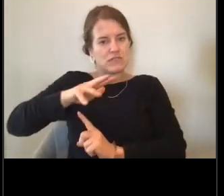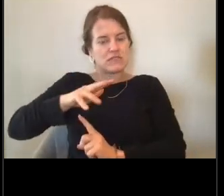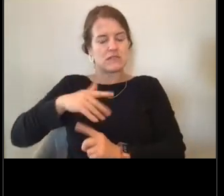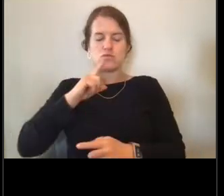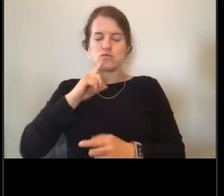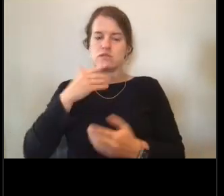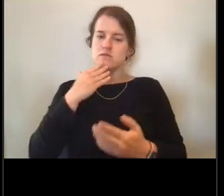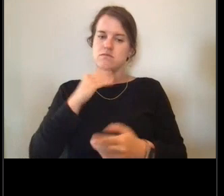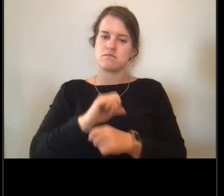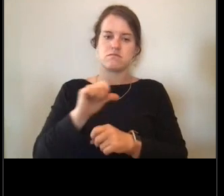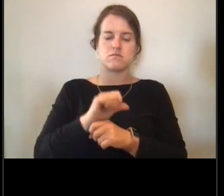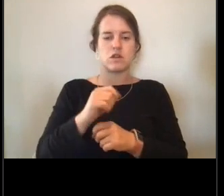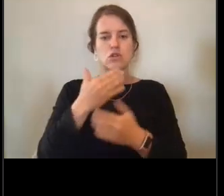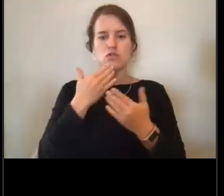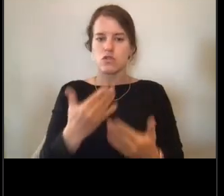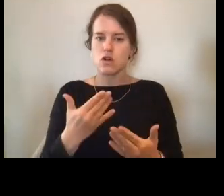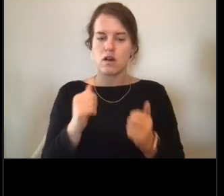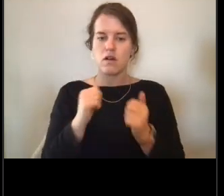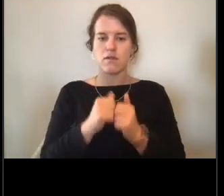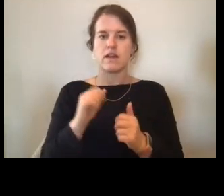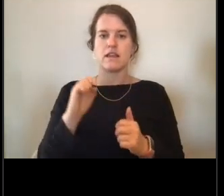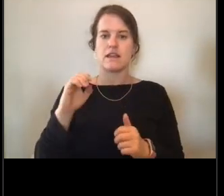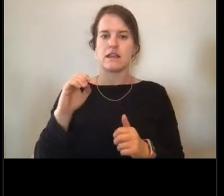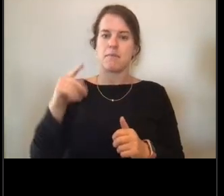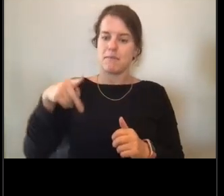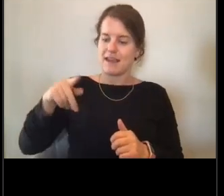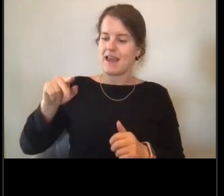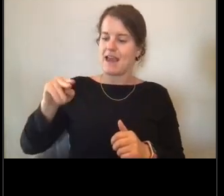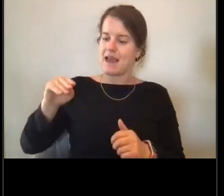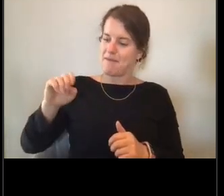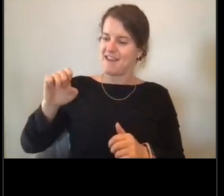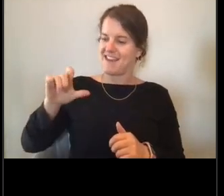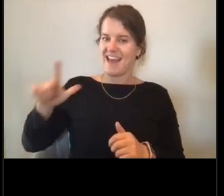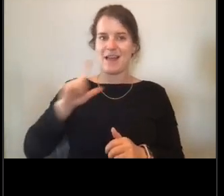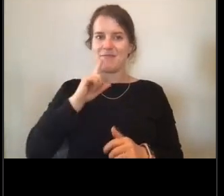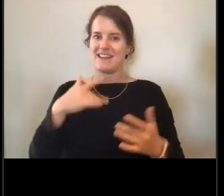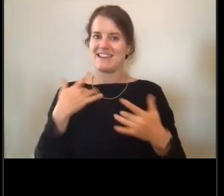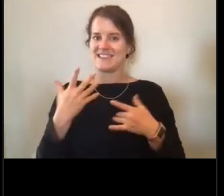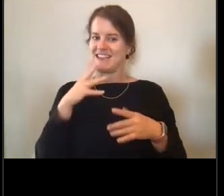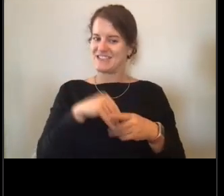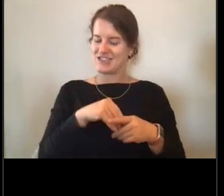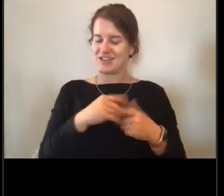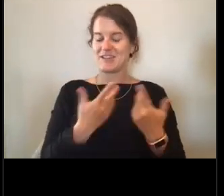And I'm really excited to be there now. It's cool having been on the ship and seeing all these operations